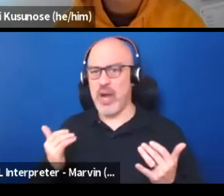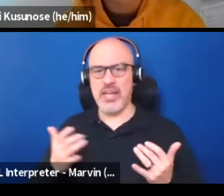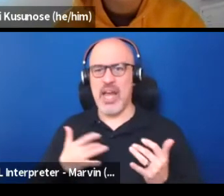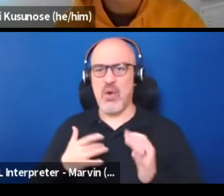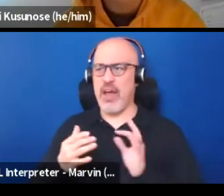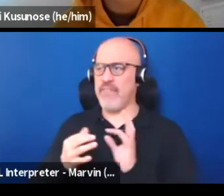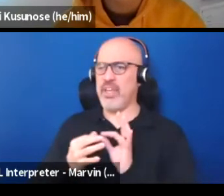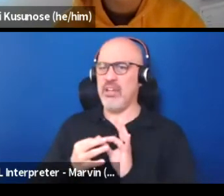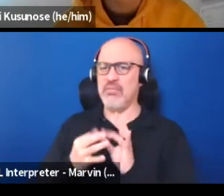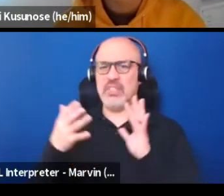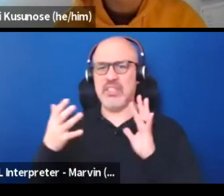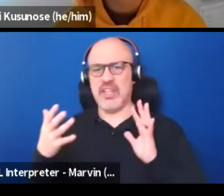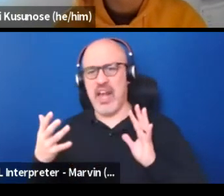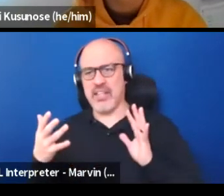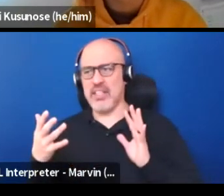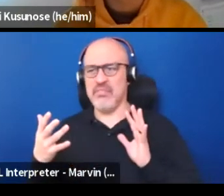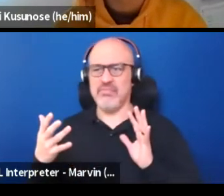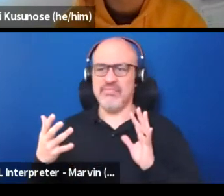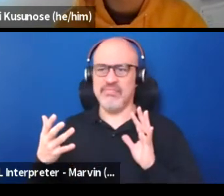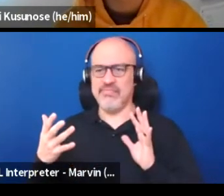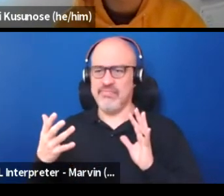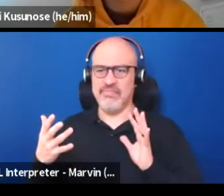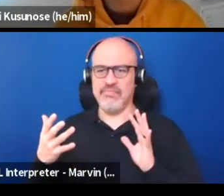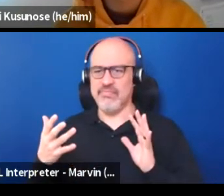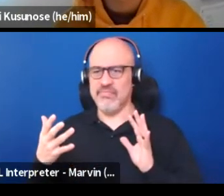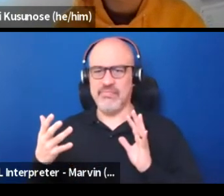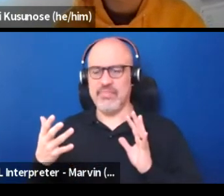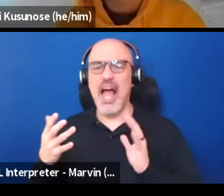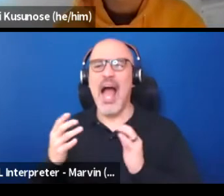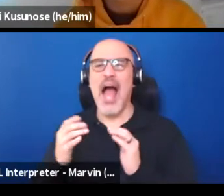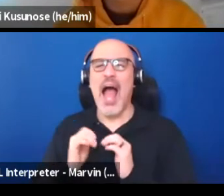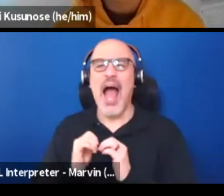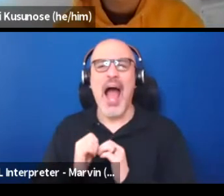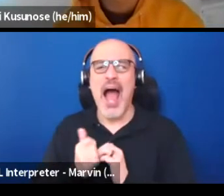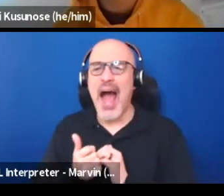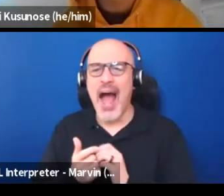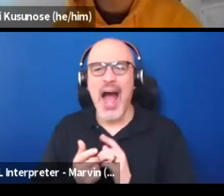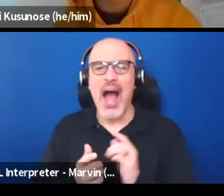and we've talked a little bit about how arts and artists